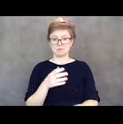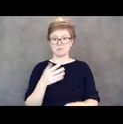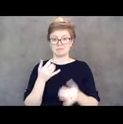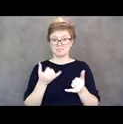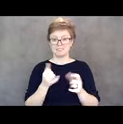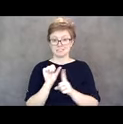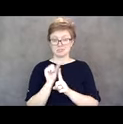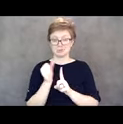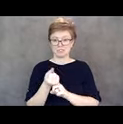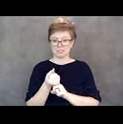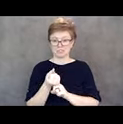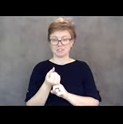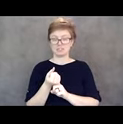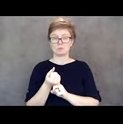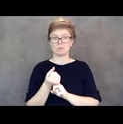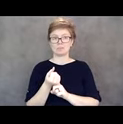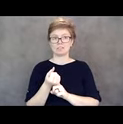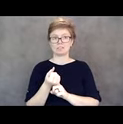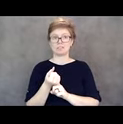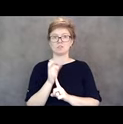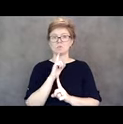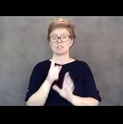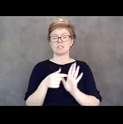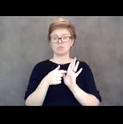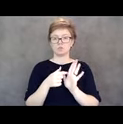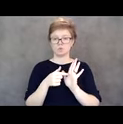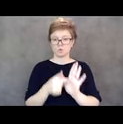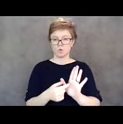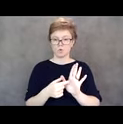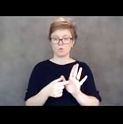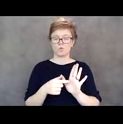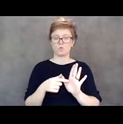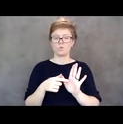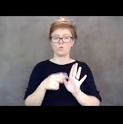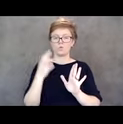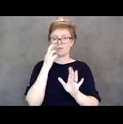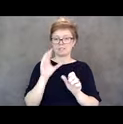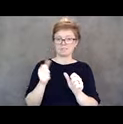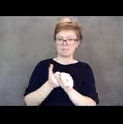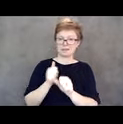really showed what the ADA was actually created for. We are more powerful than we ever thought